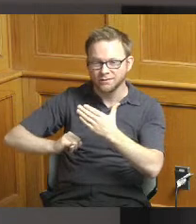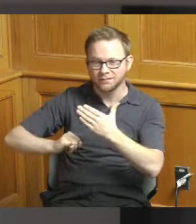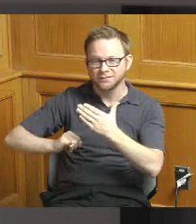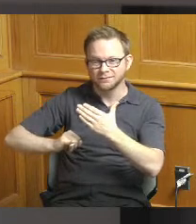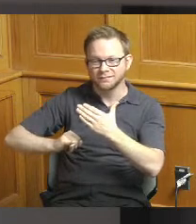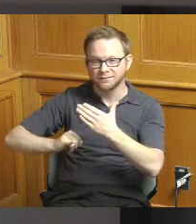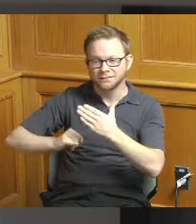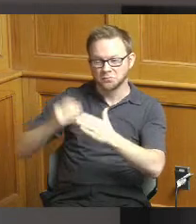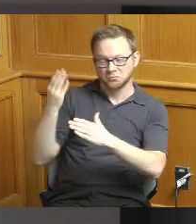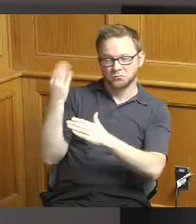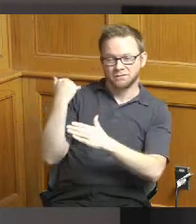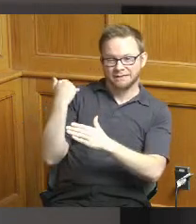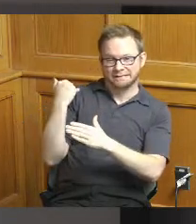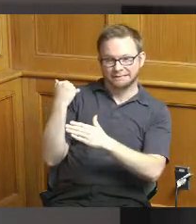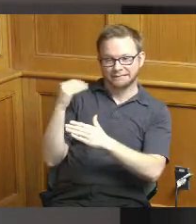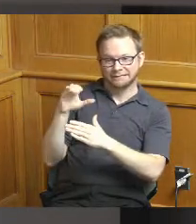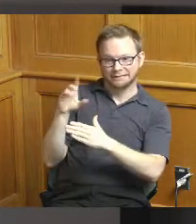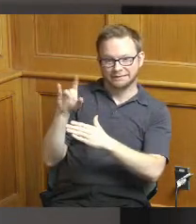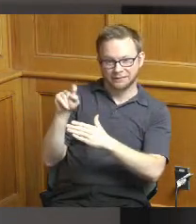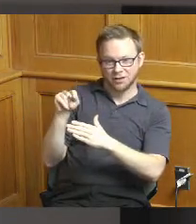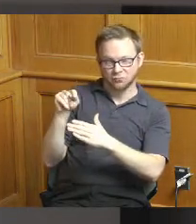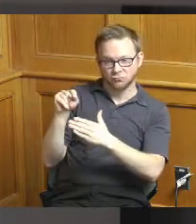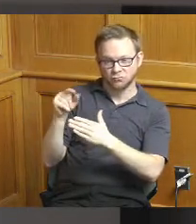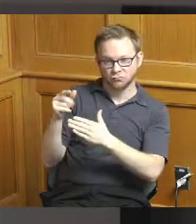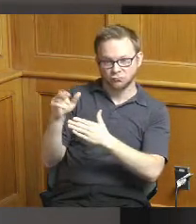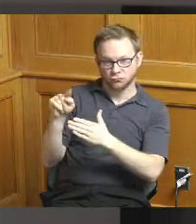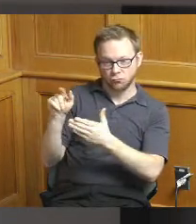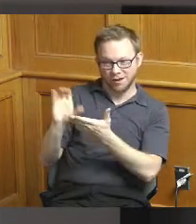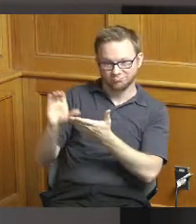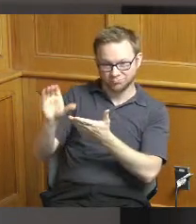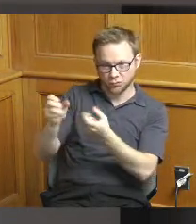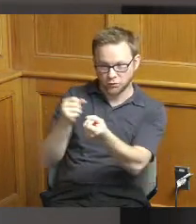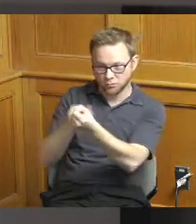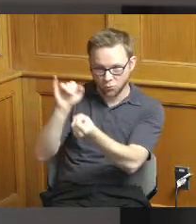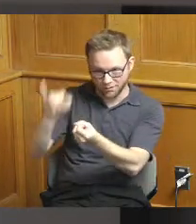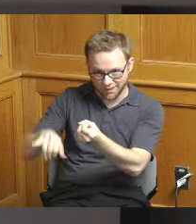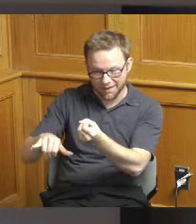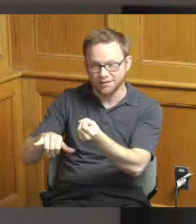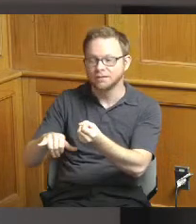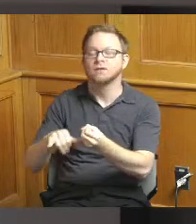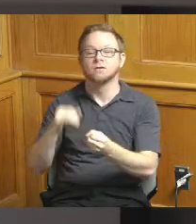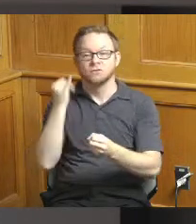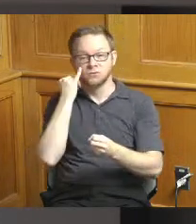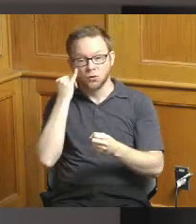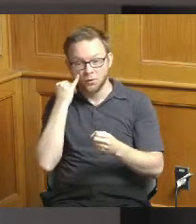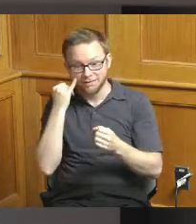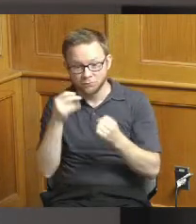cdap grant and and by preserving this building I mean you can't do a lot of different things with